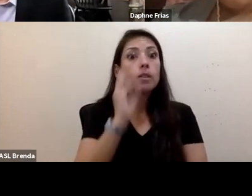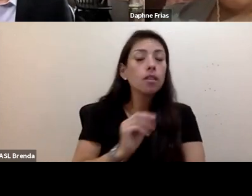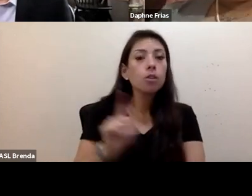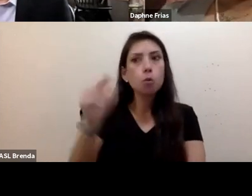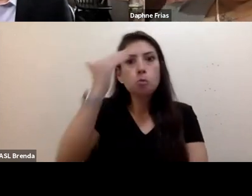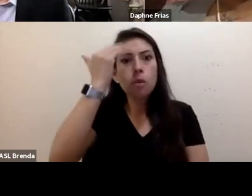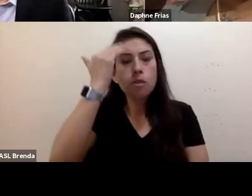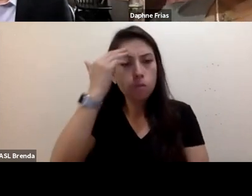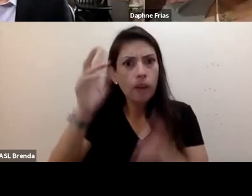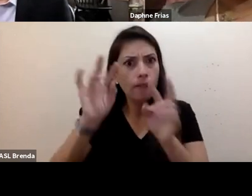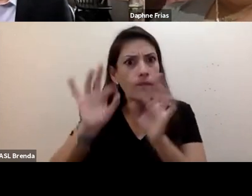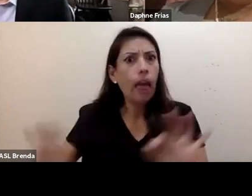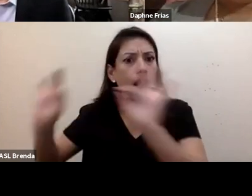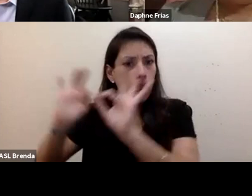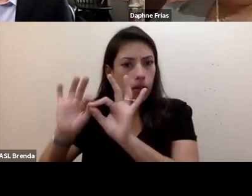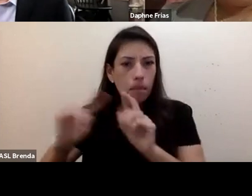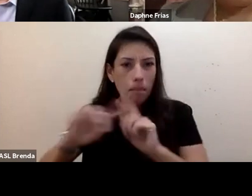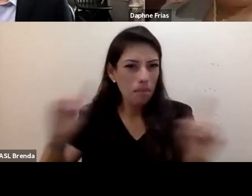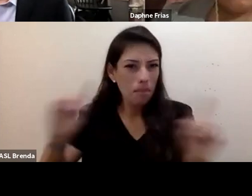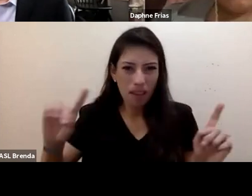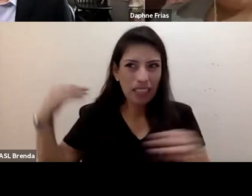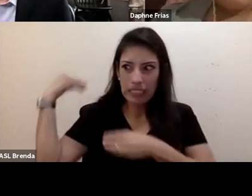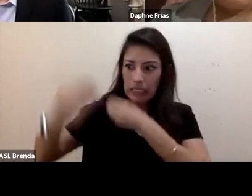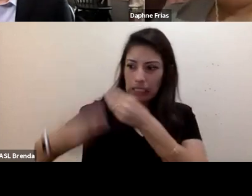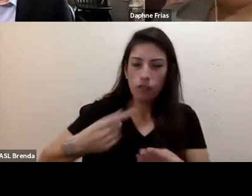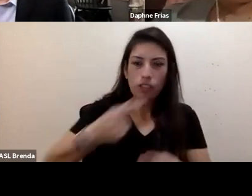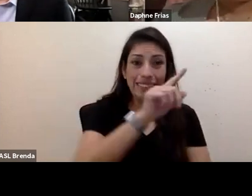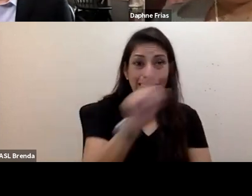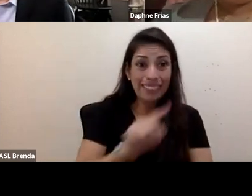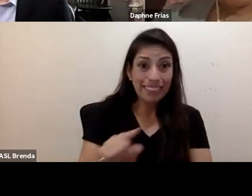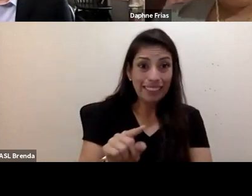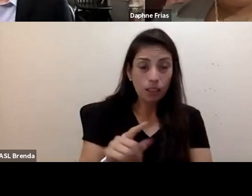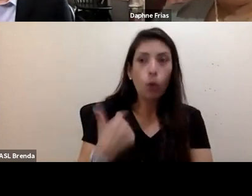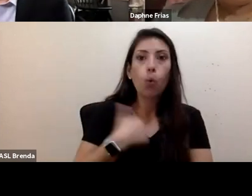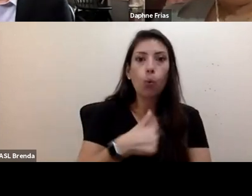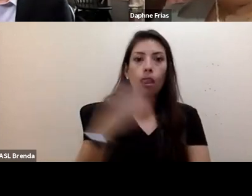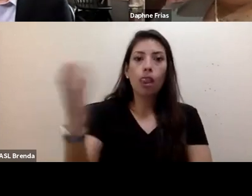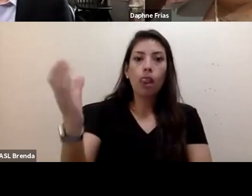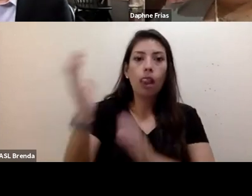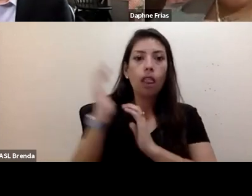at the end of the day, Generation Z has been handed the burden of the climate crisis.